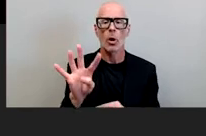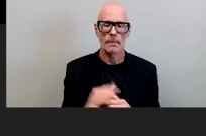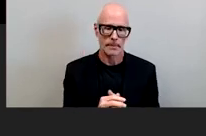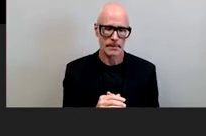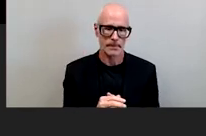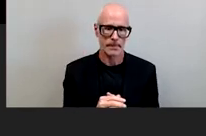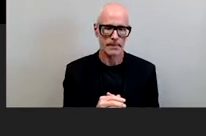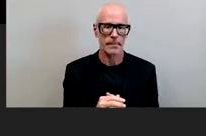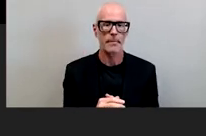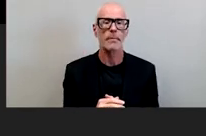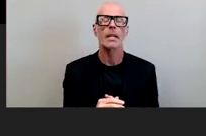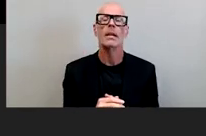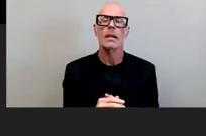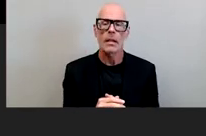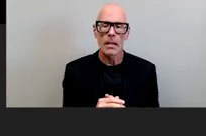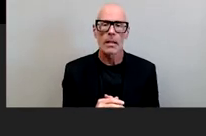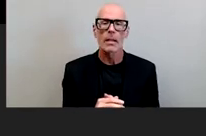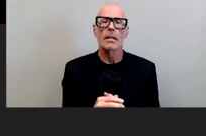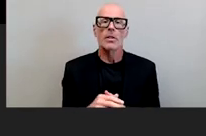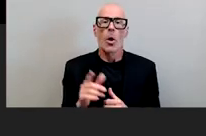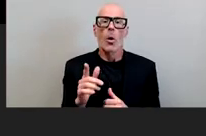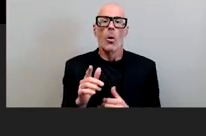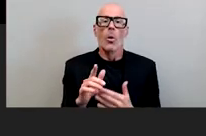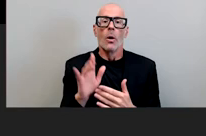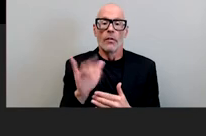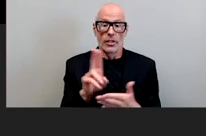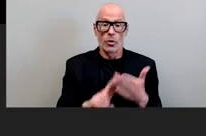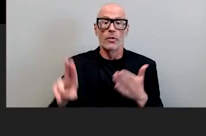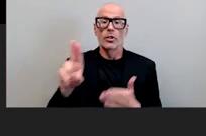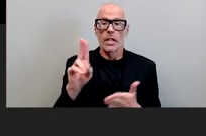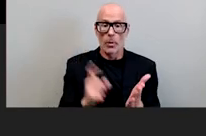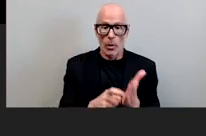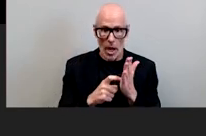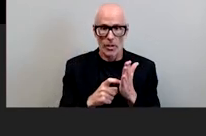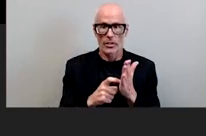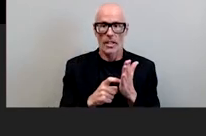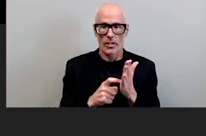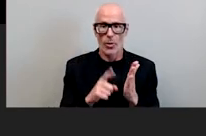becoming an anti-racist institution requires us to map curricularly